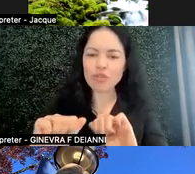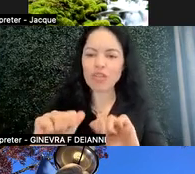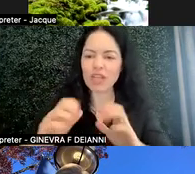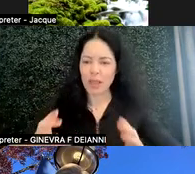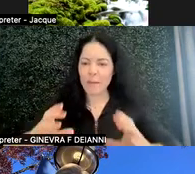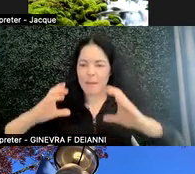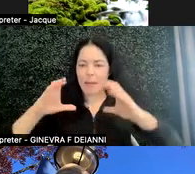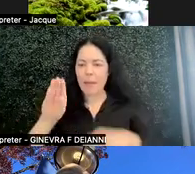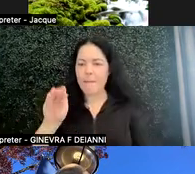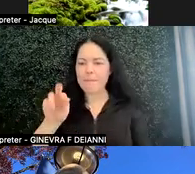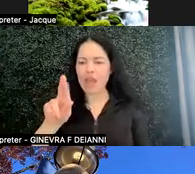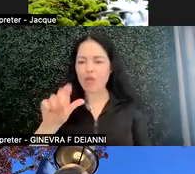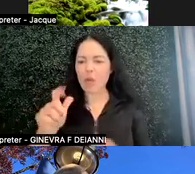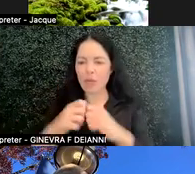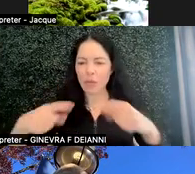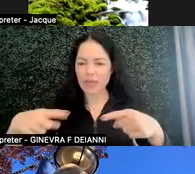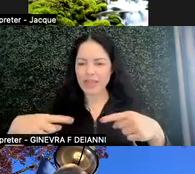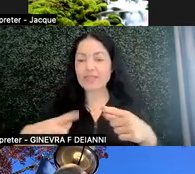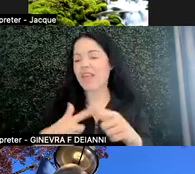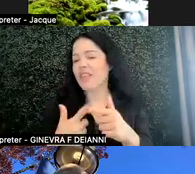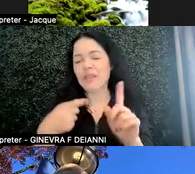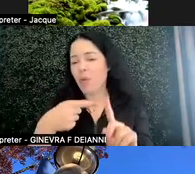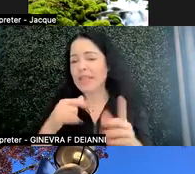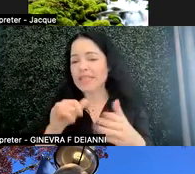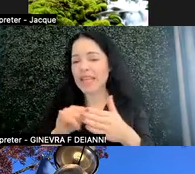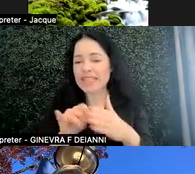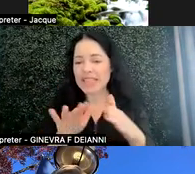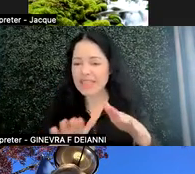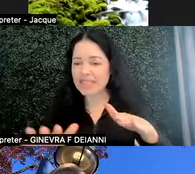But it's a space where anyone could propel up depending